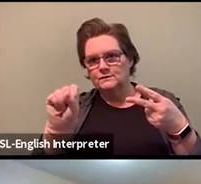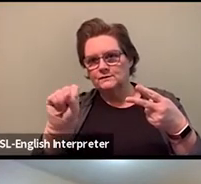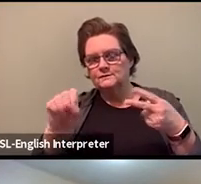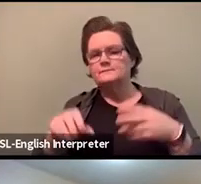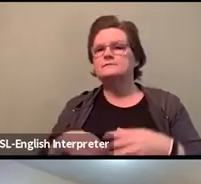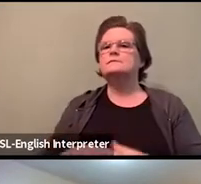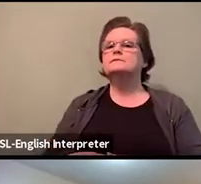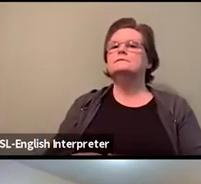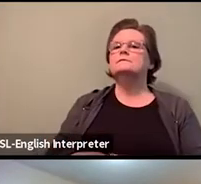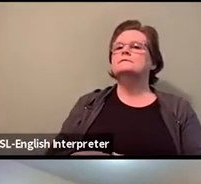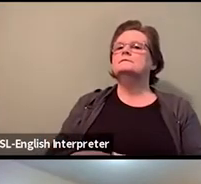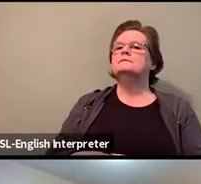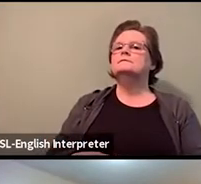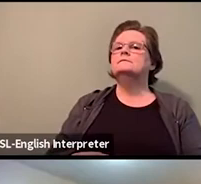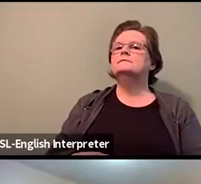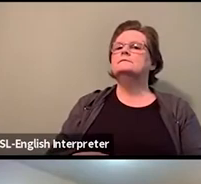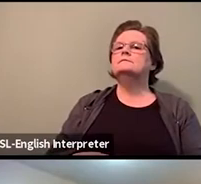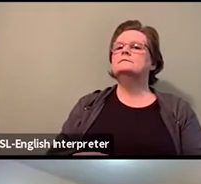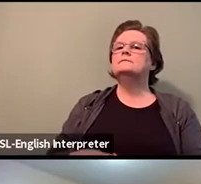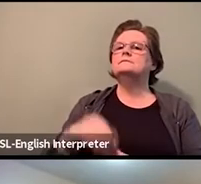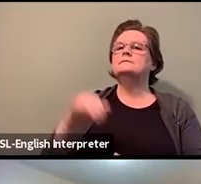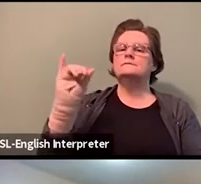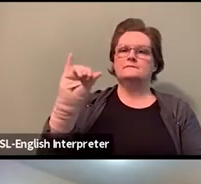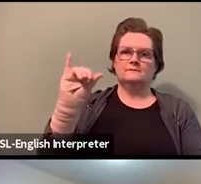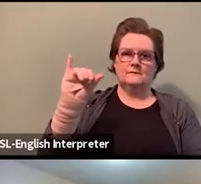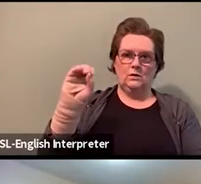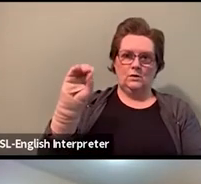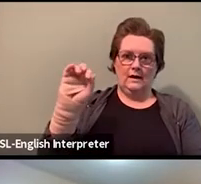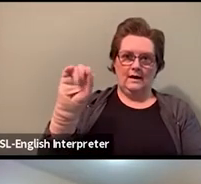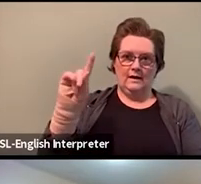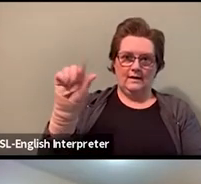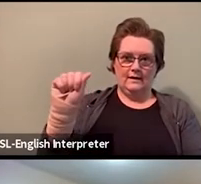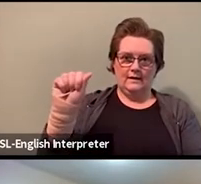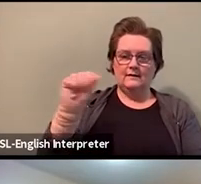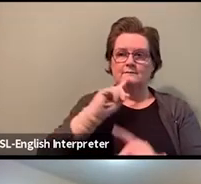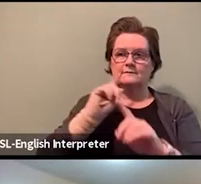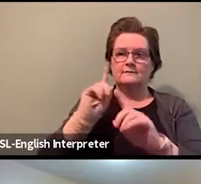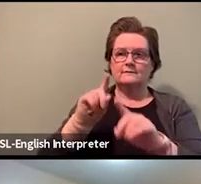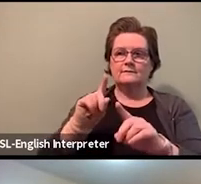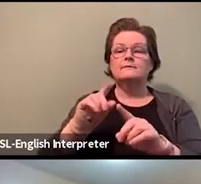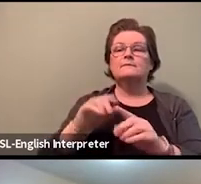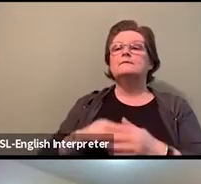I know that, so the webisode is like, you know, labor and community and everybody's on it.